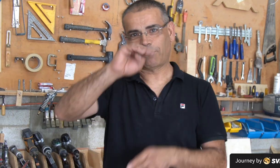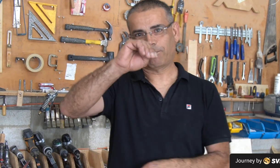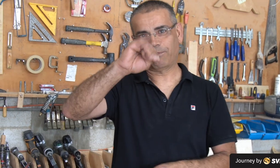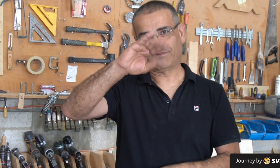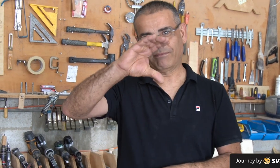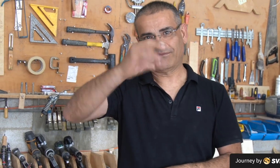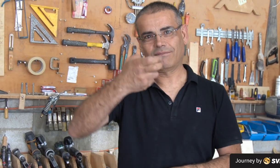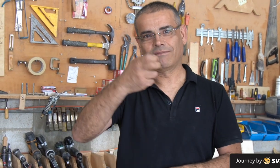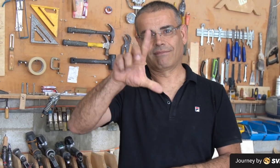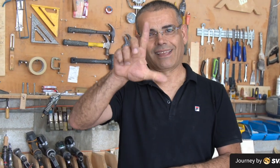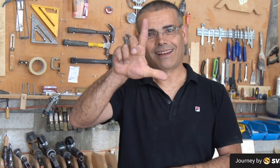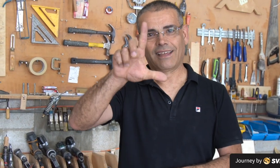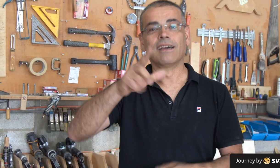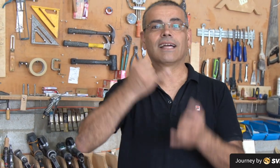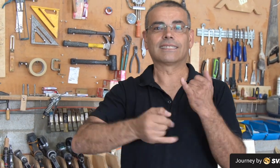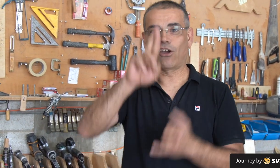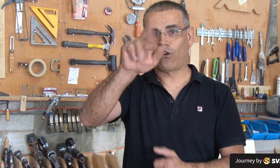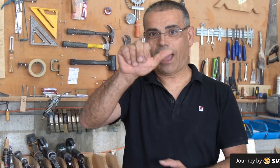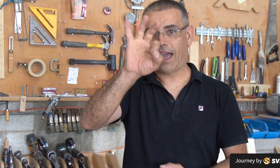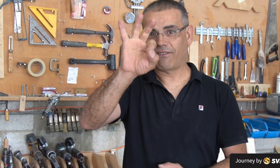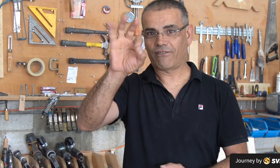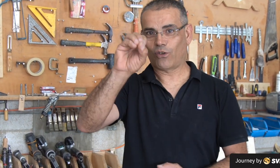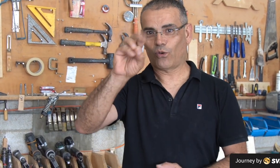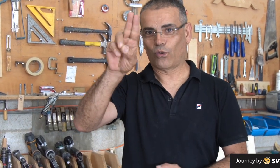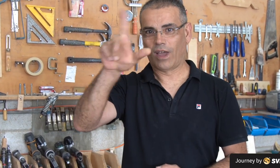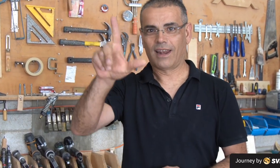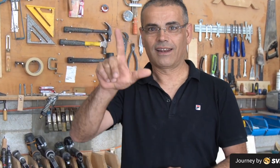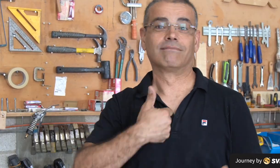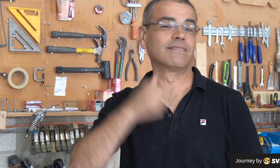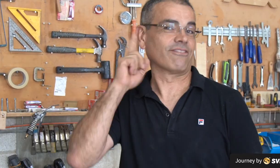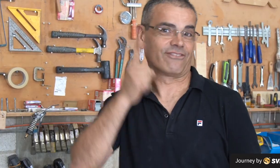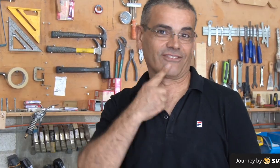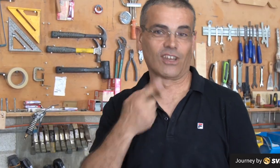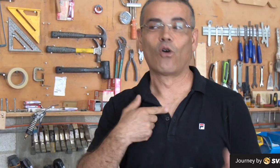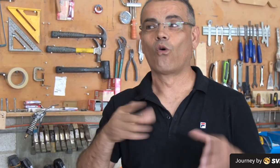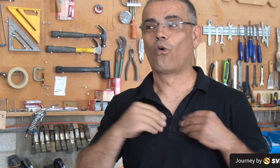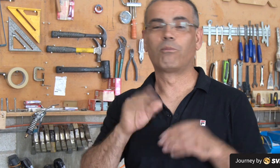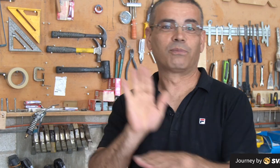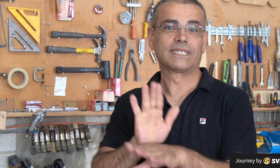My name is Michael Raffoul and I am deaf.